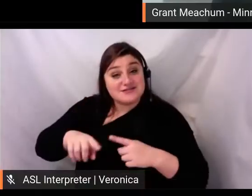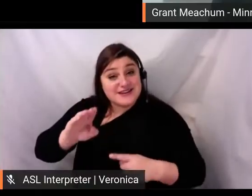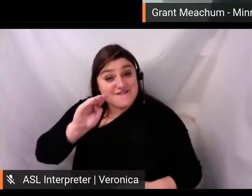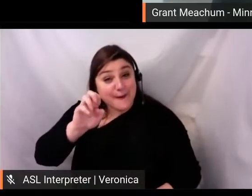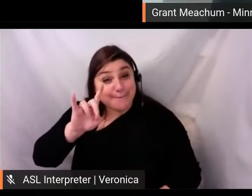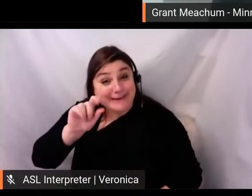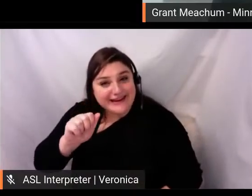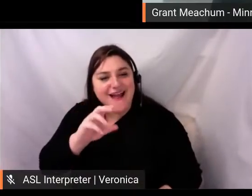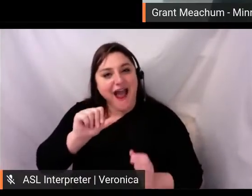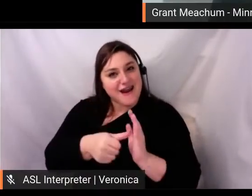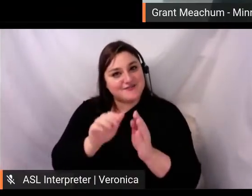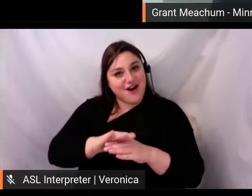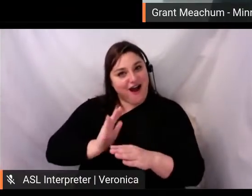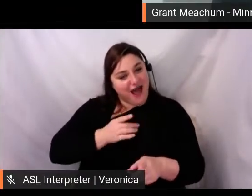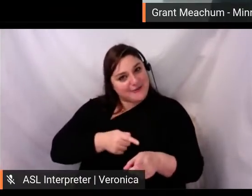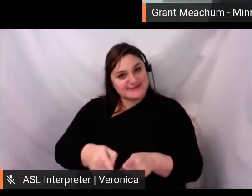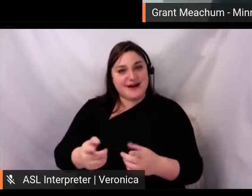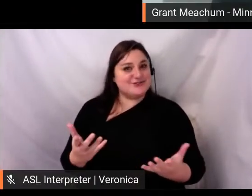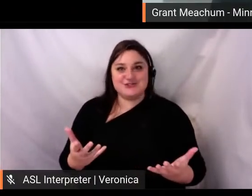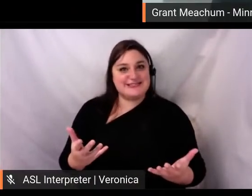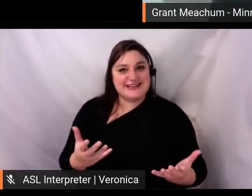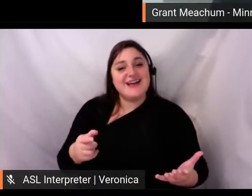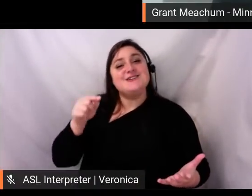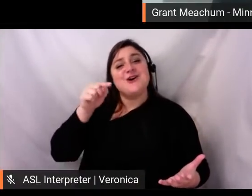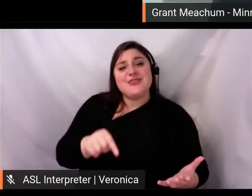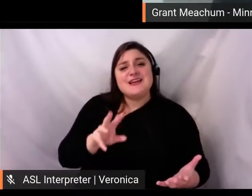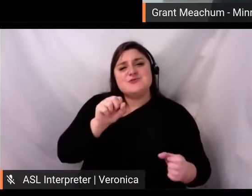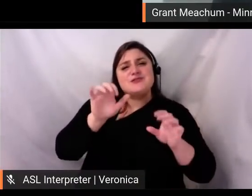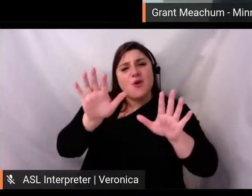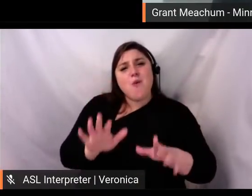of catharsis at a time when we all really needed a distraction from this